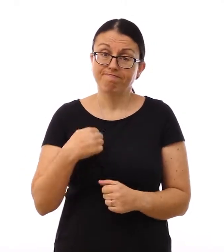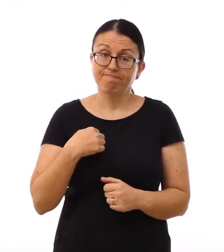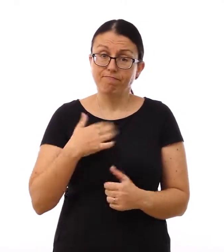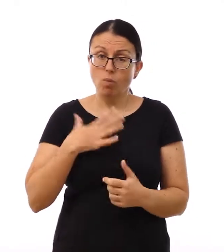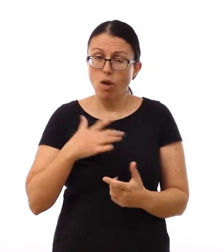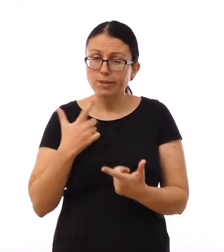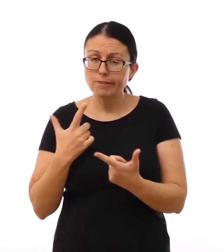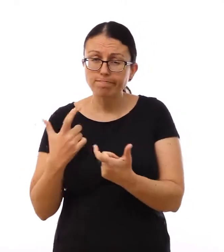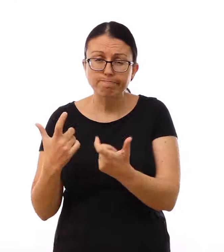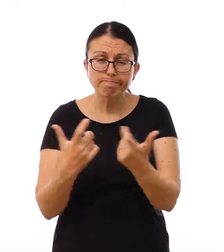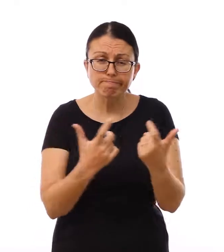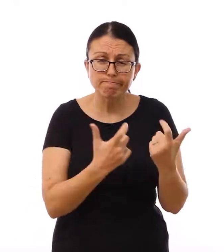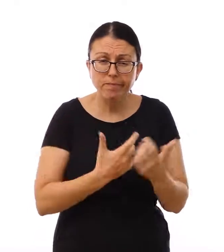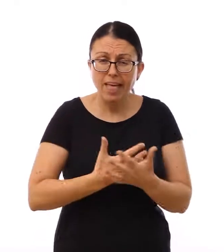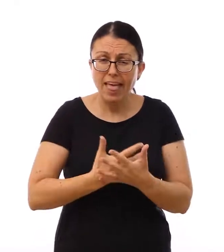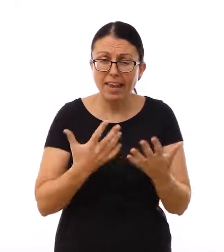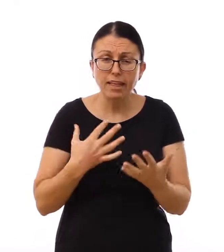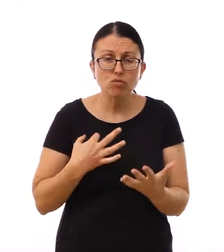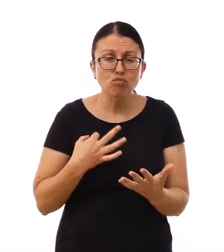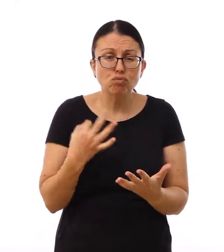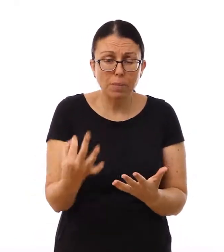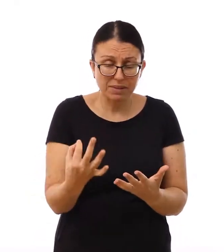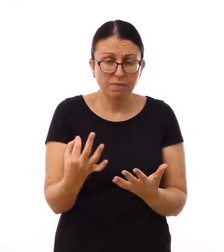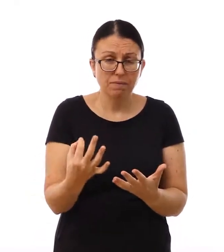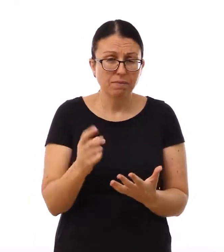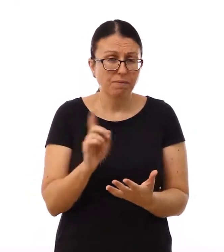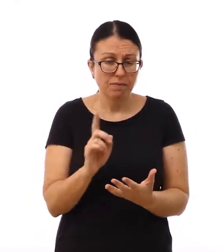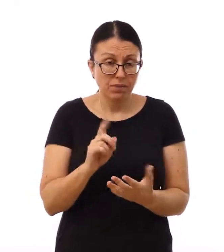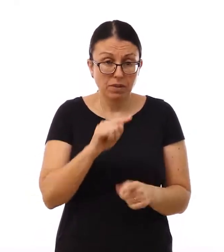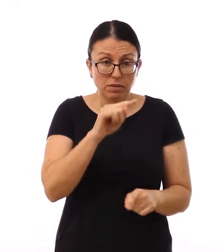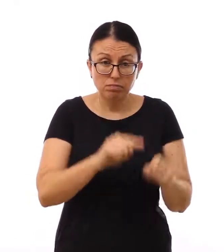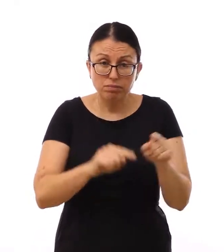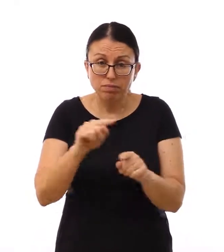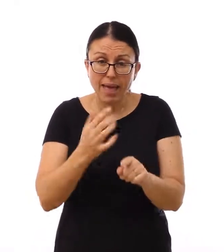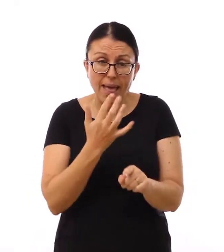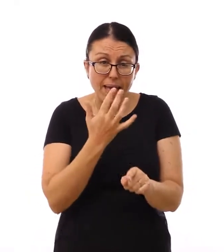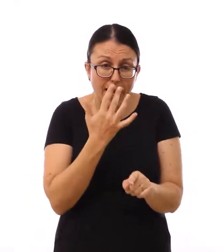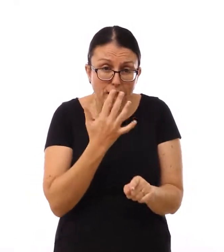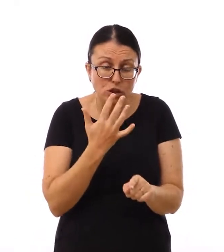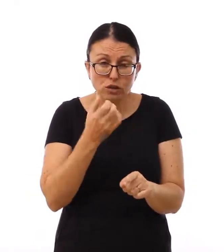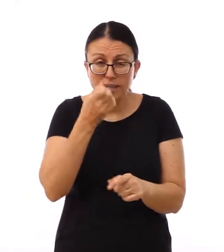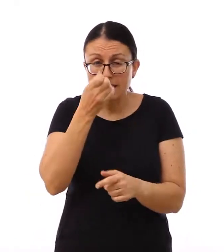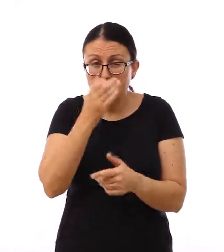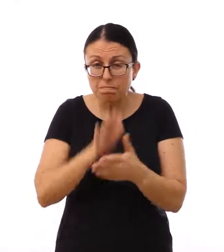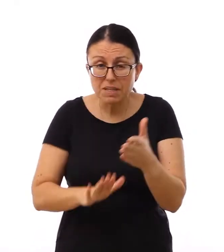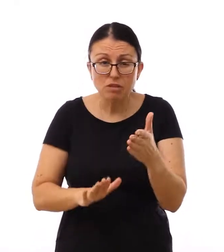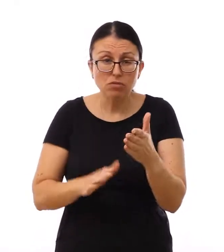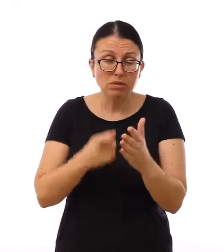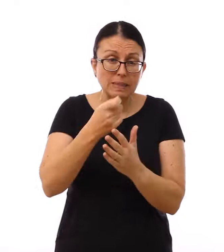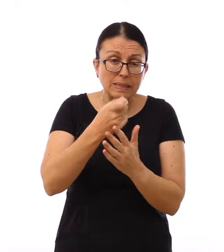We are looking for representatives of different ages, experiences,